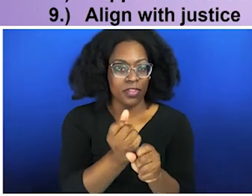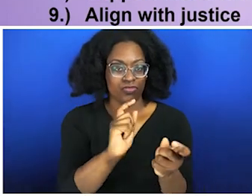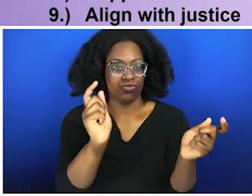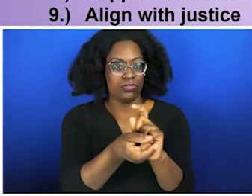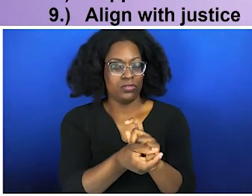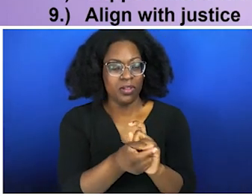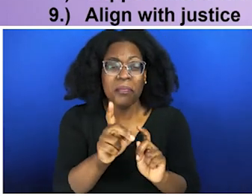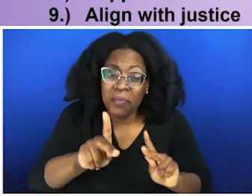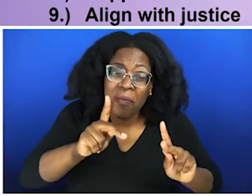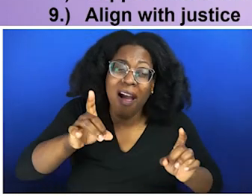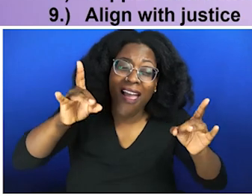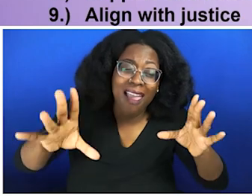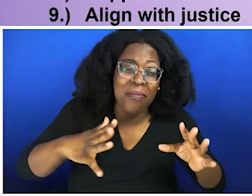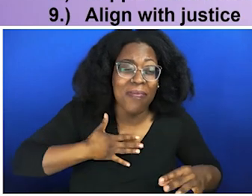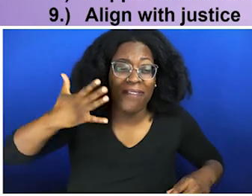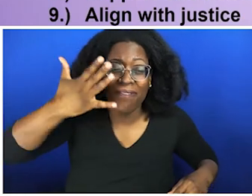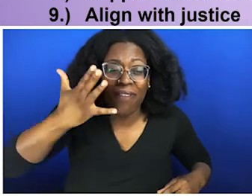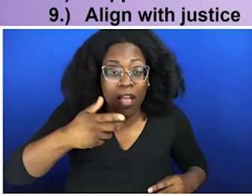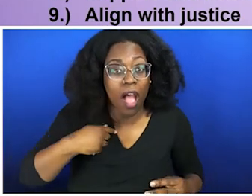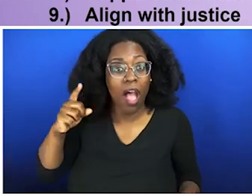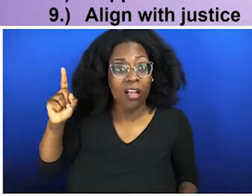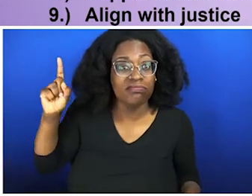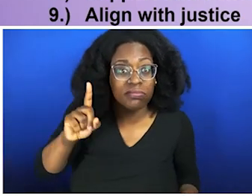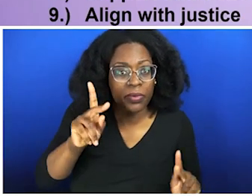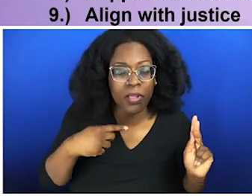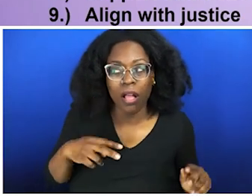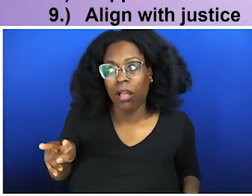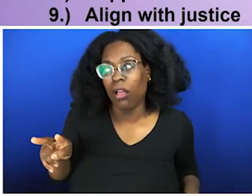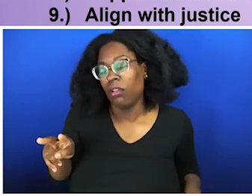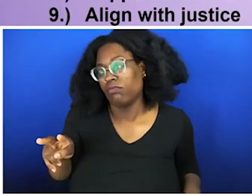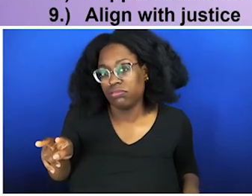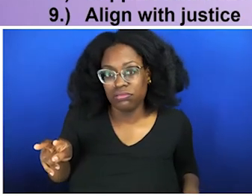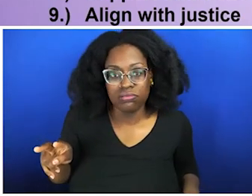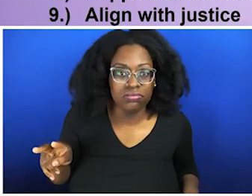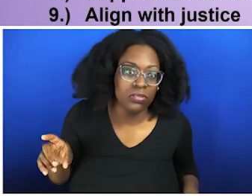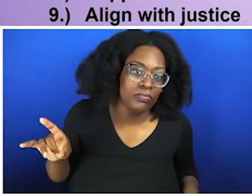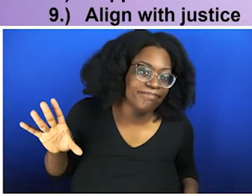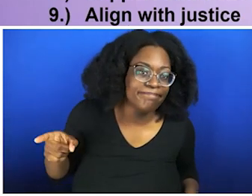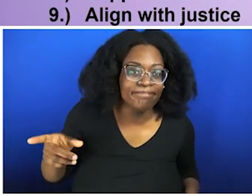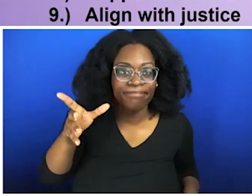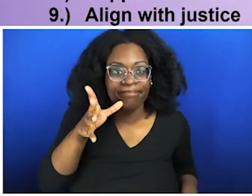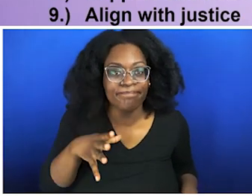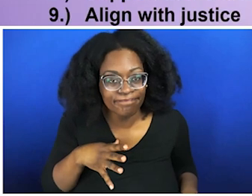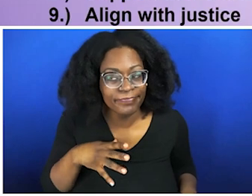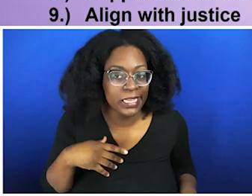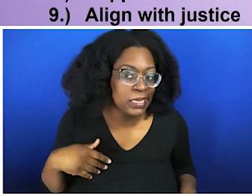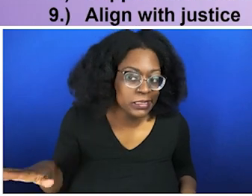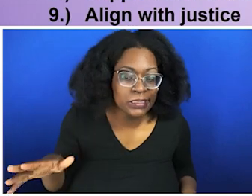are going to make people hella uncomfortable like me? People hate to see me coming, because they already know what's going to happen next. Yeah, we're not here to play, because people